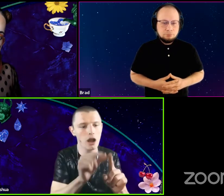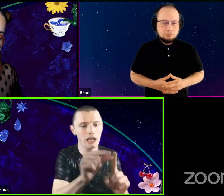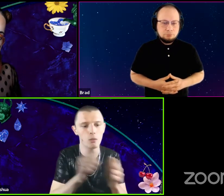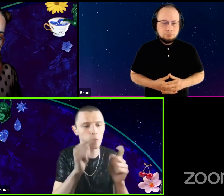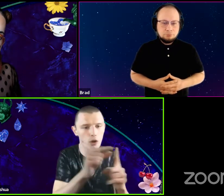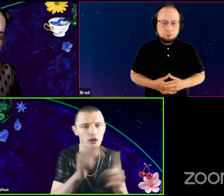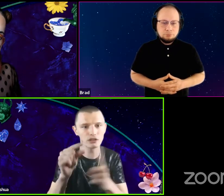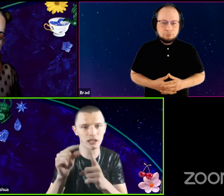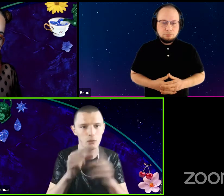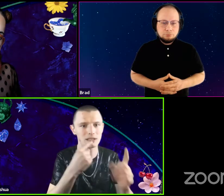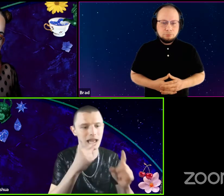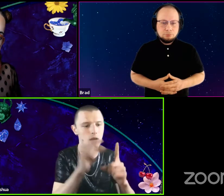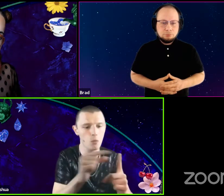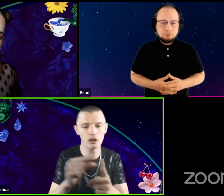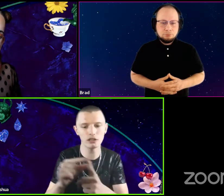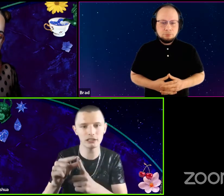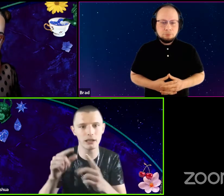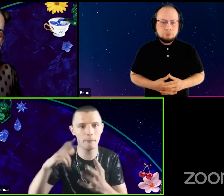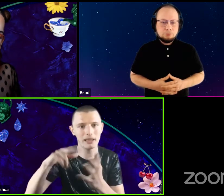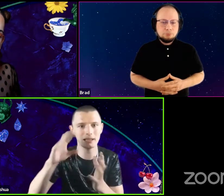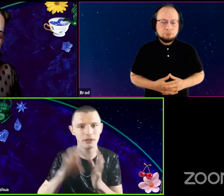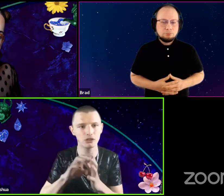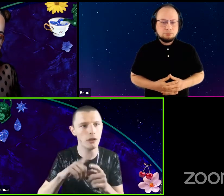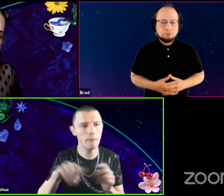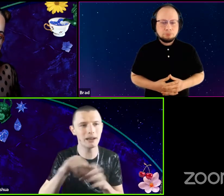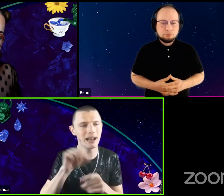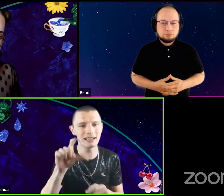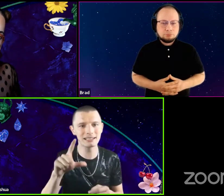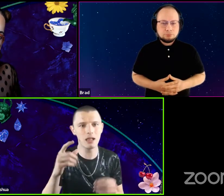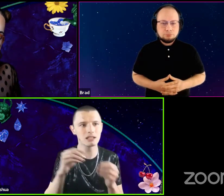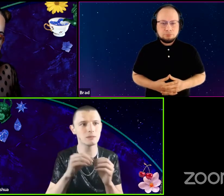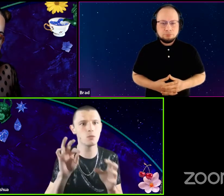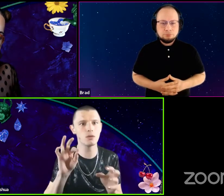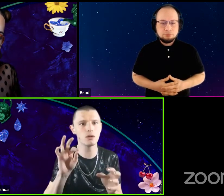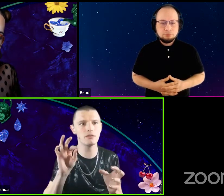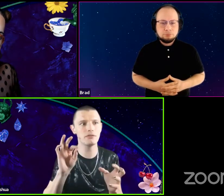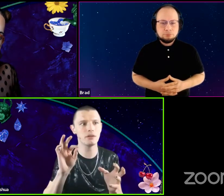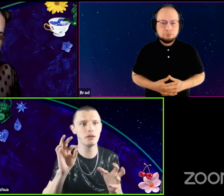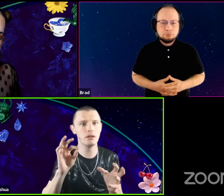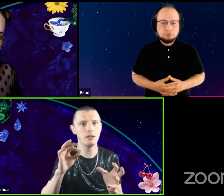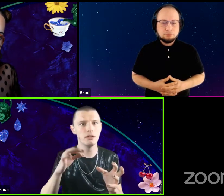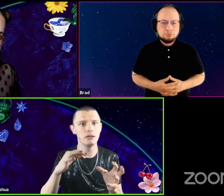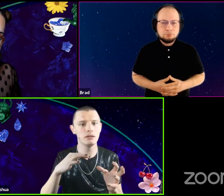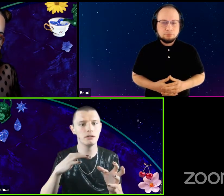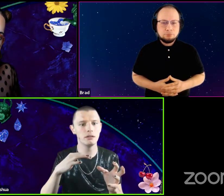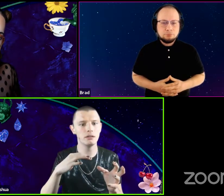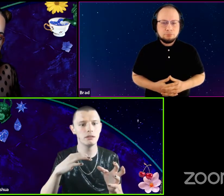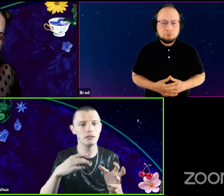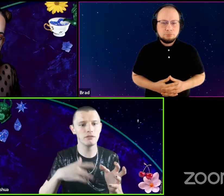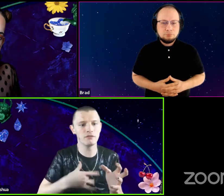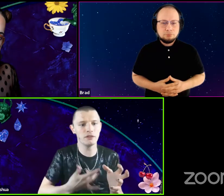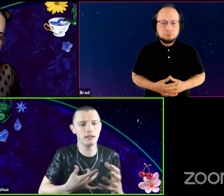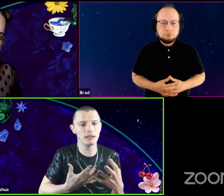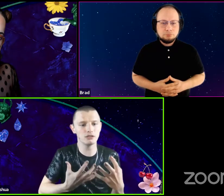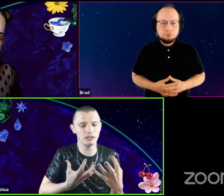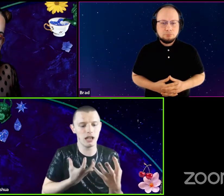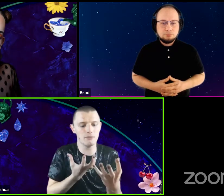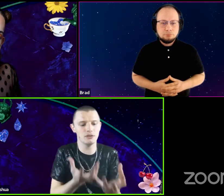like we're saying words and painting the picture. But in ASL it's more the feeling just comes through